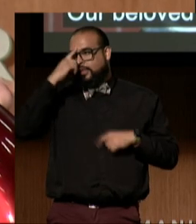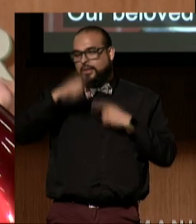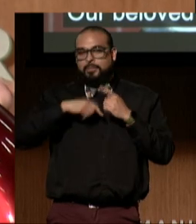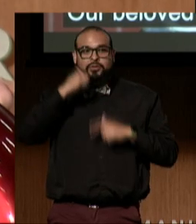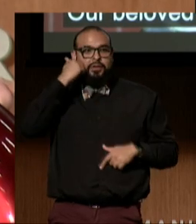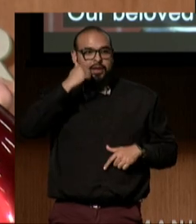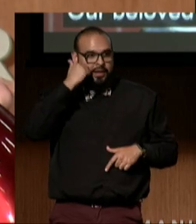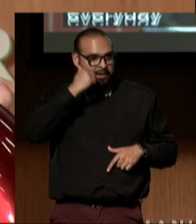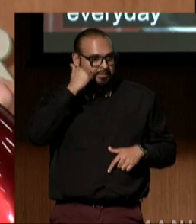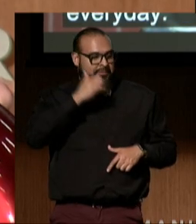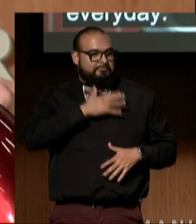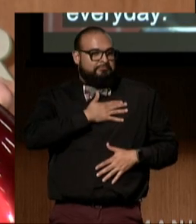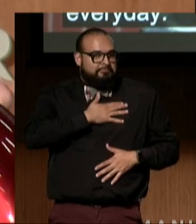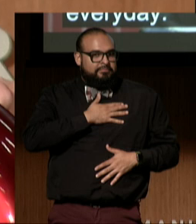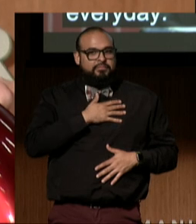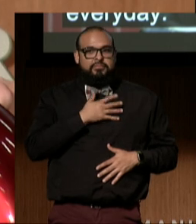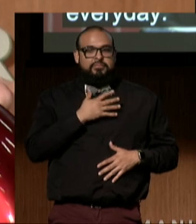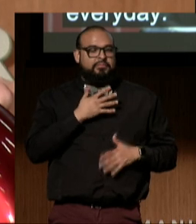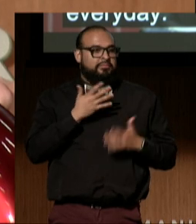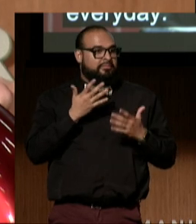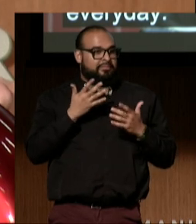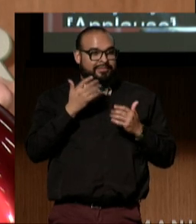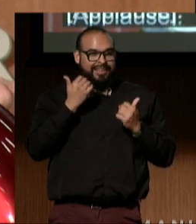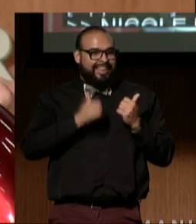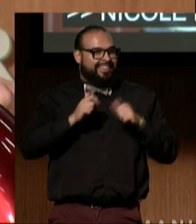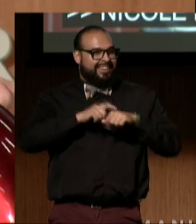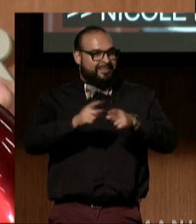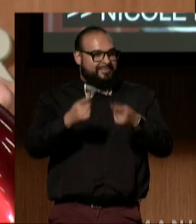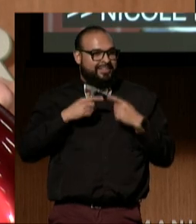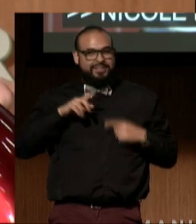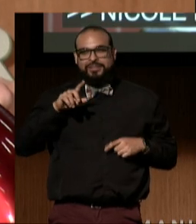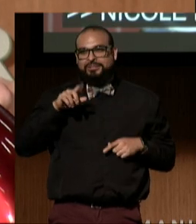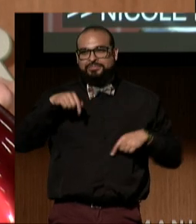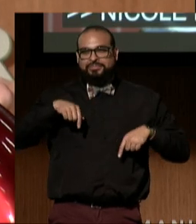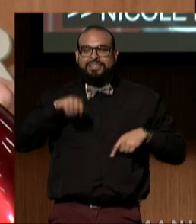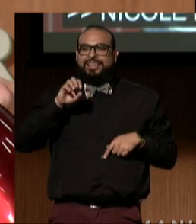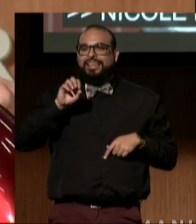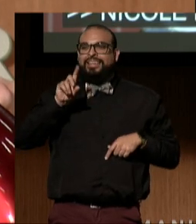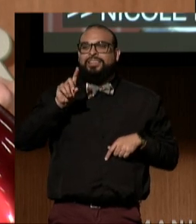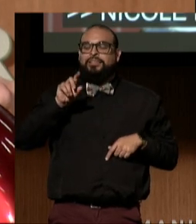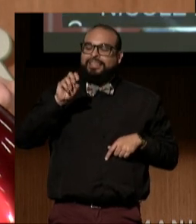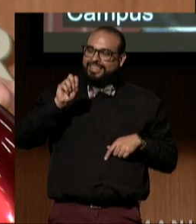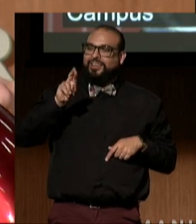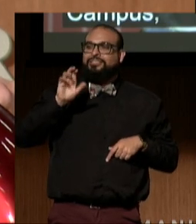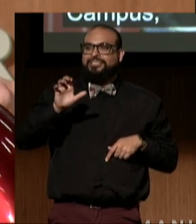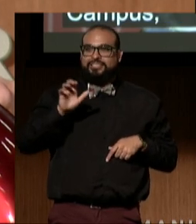when I come to the Ed Roberts Campus, her picture is right over there next to the ramp.